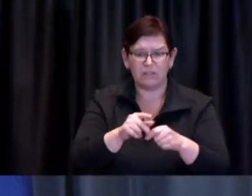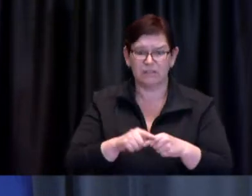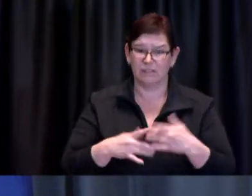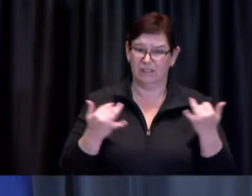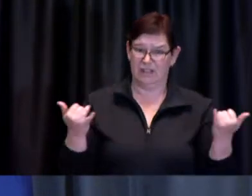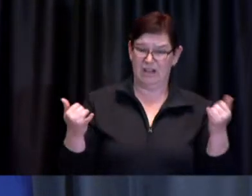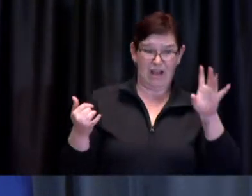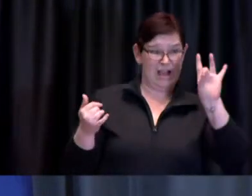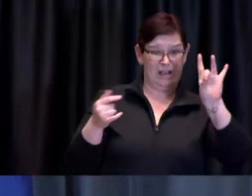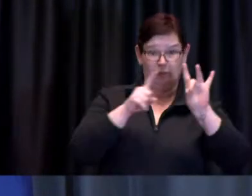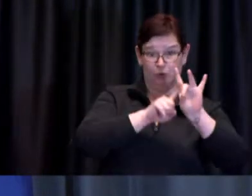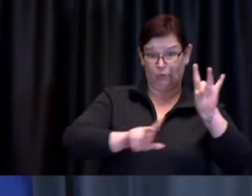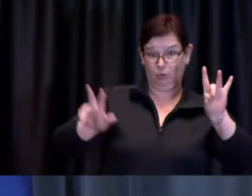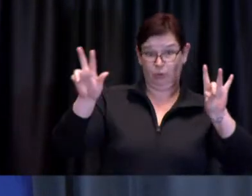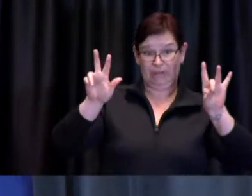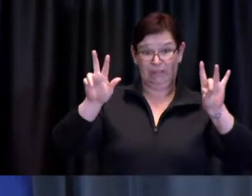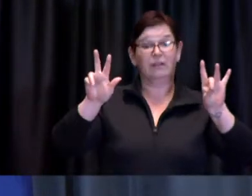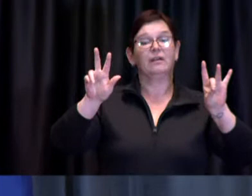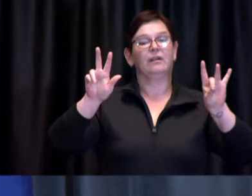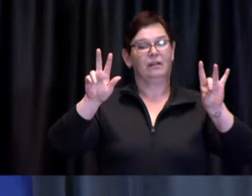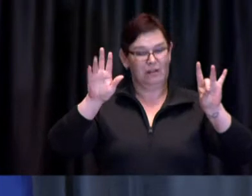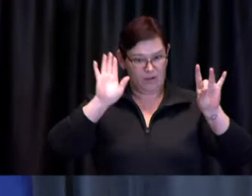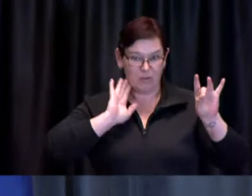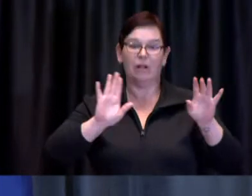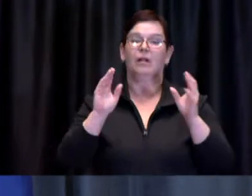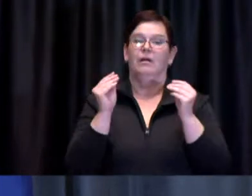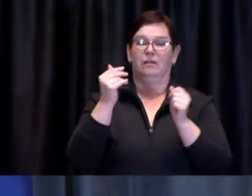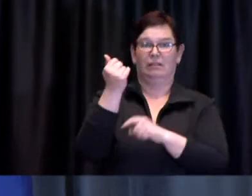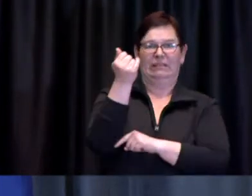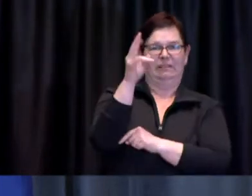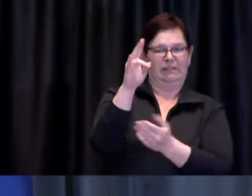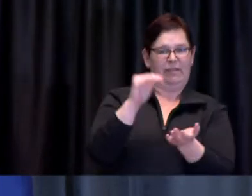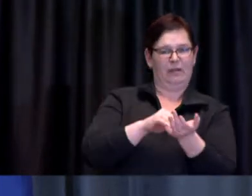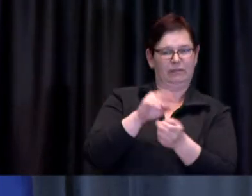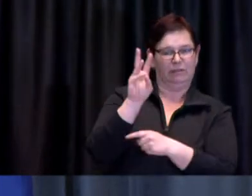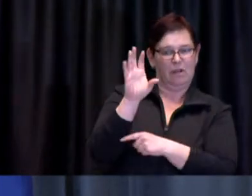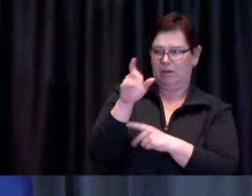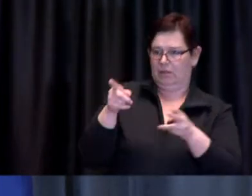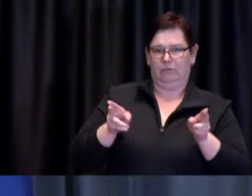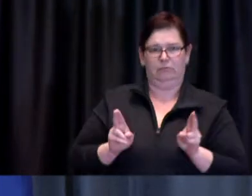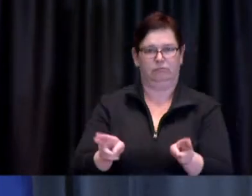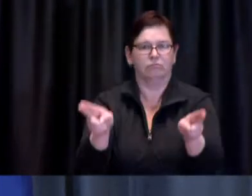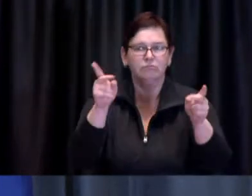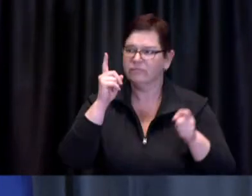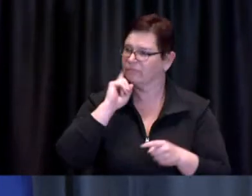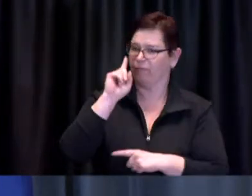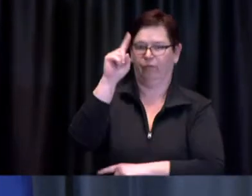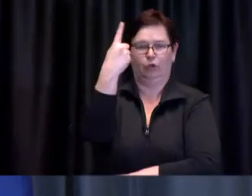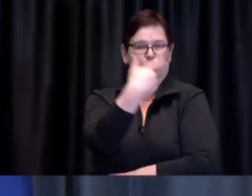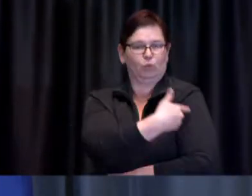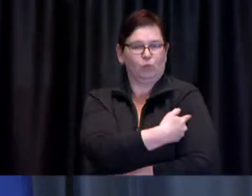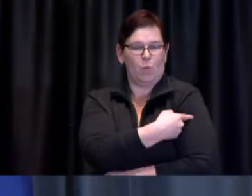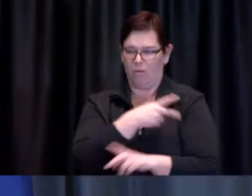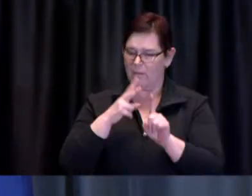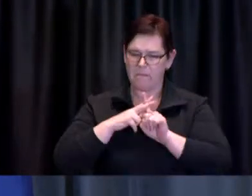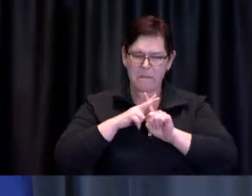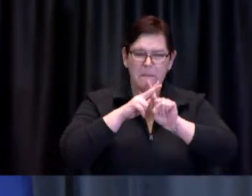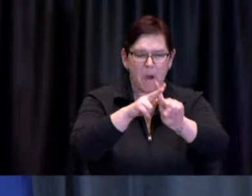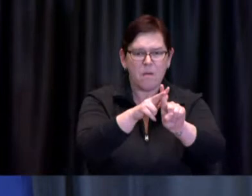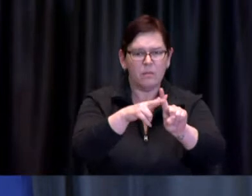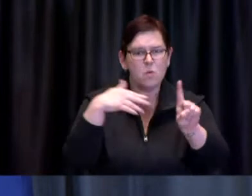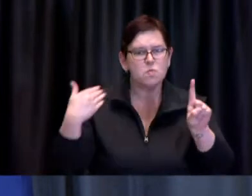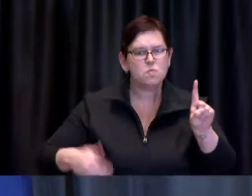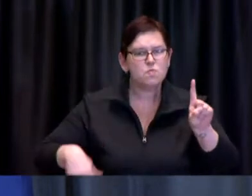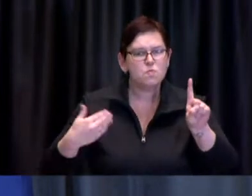another 17,640 first dose appointments have been booked in City-operated vaccine clinics.